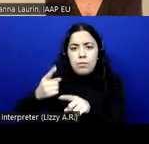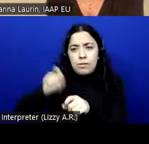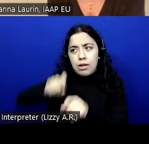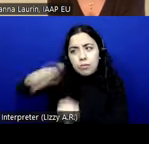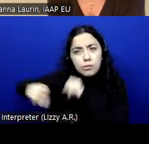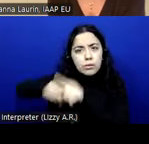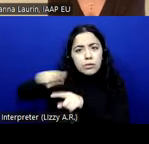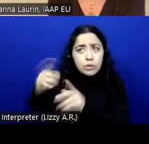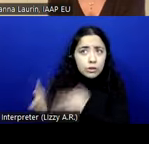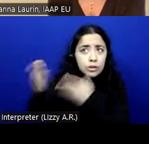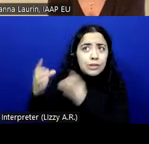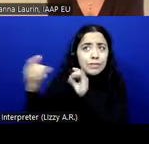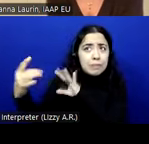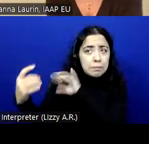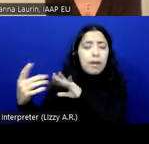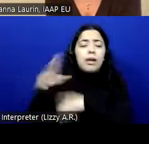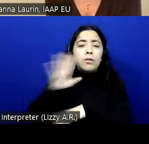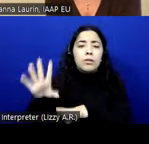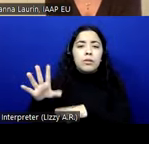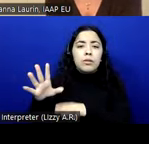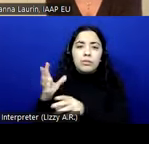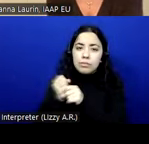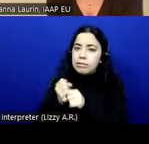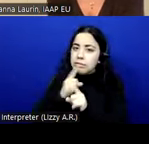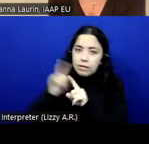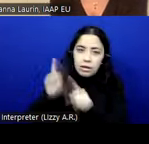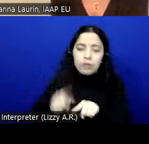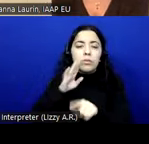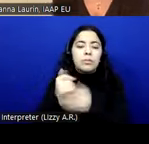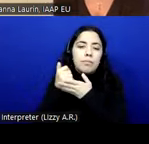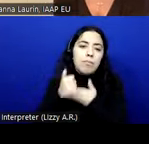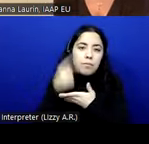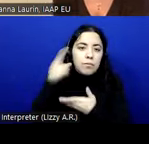suggestions, and receive binding documented answers would be helpful also for the European